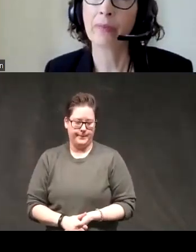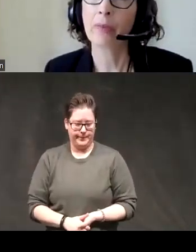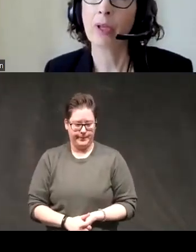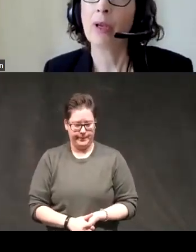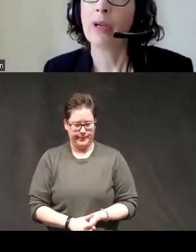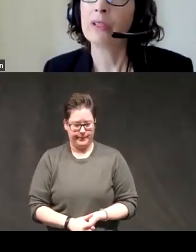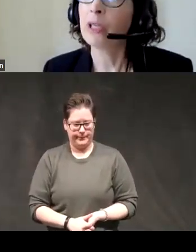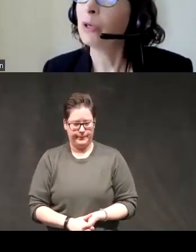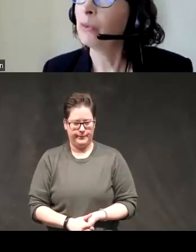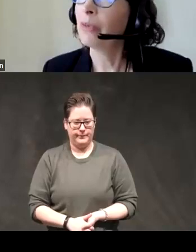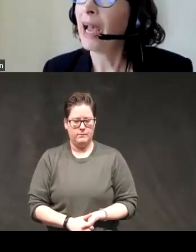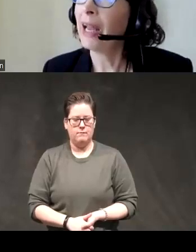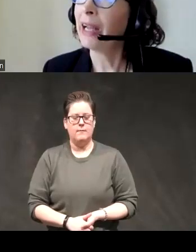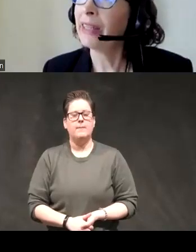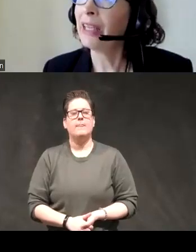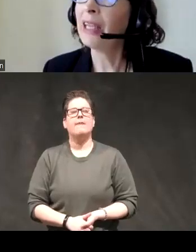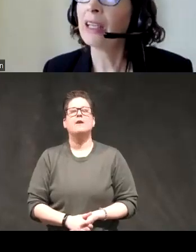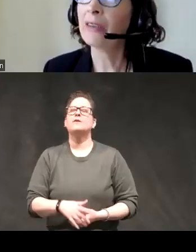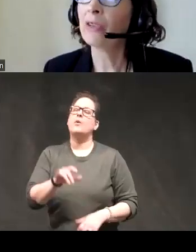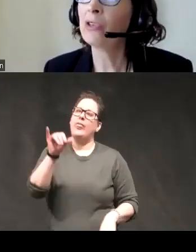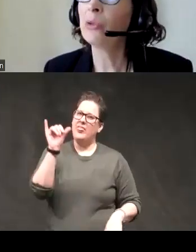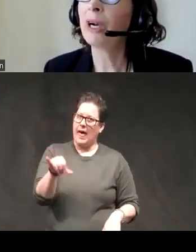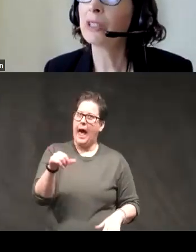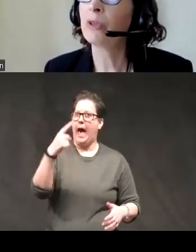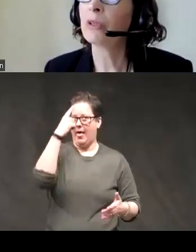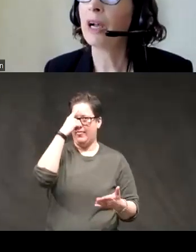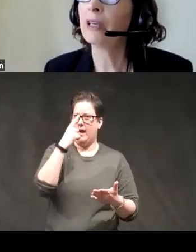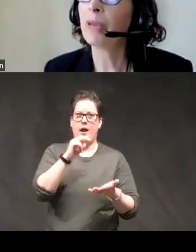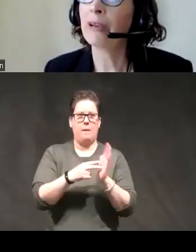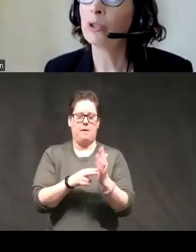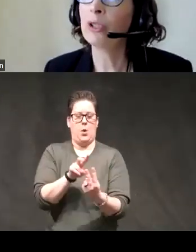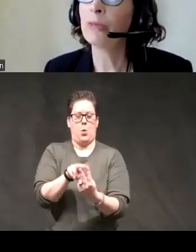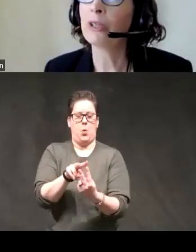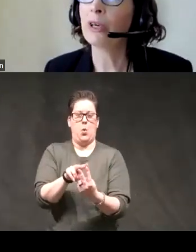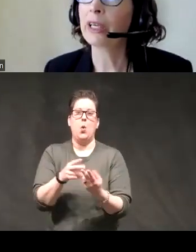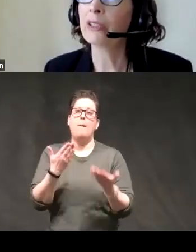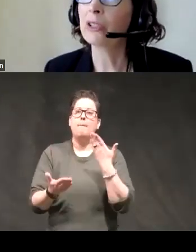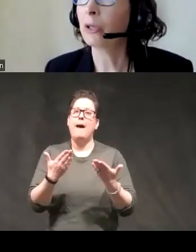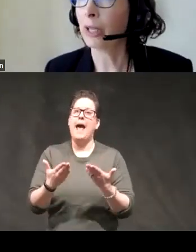so that I think gives us two possible cognitive behavioral treatment targets you could think